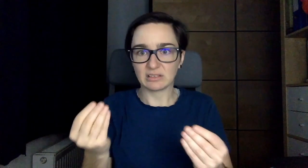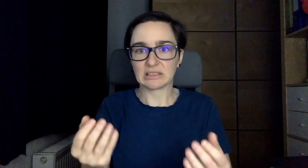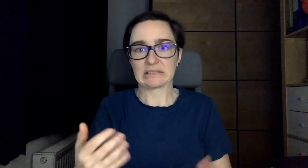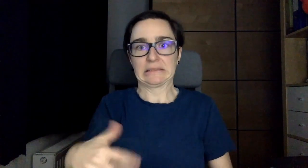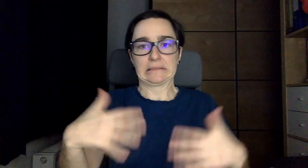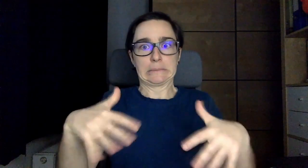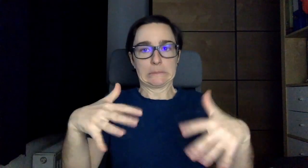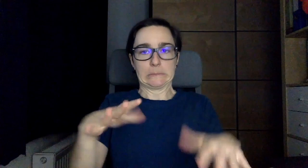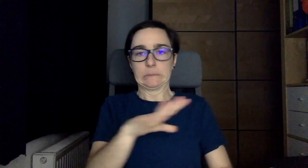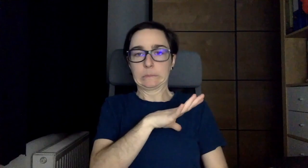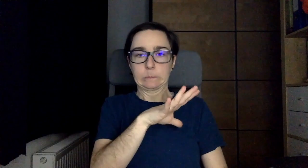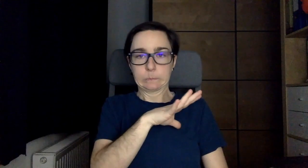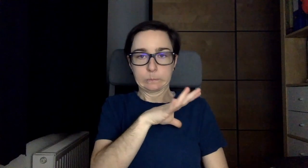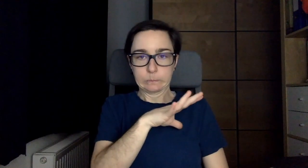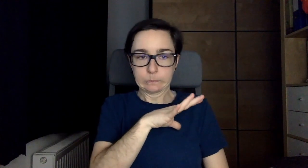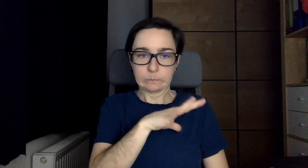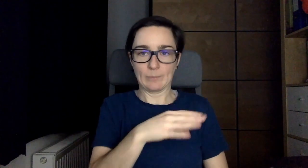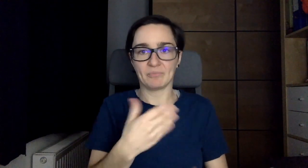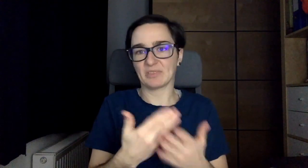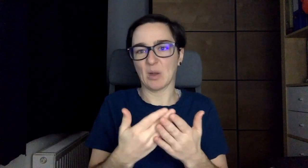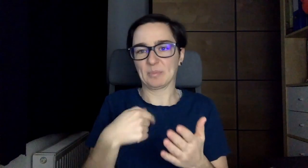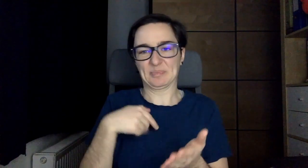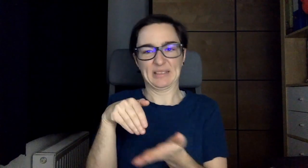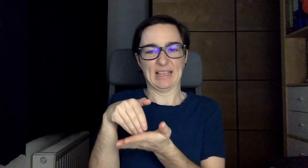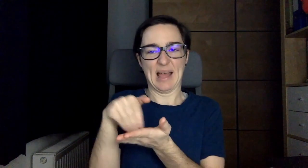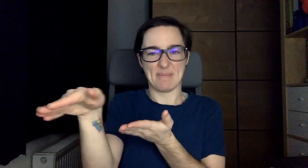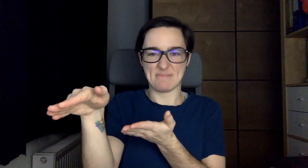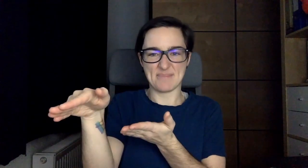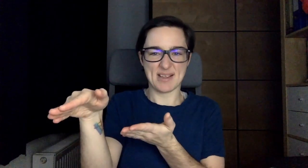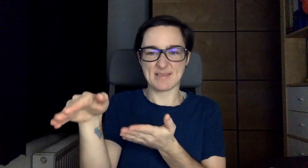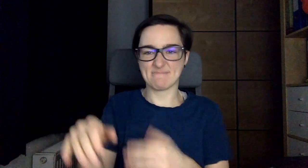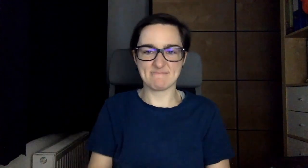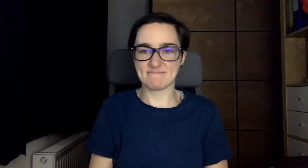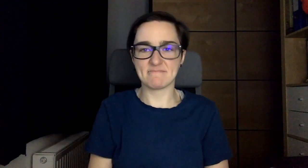Puhh...no that is risky. Thats why I reject it.